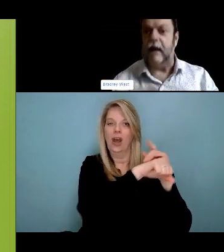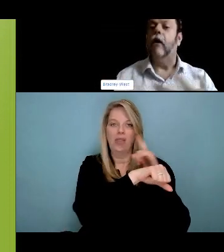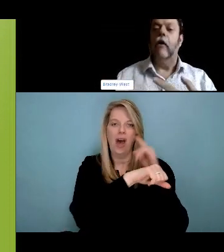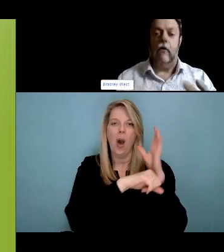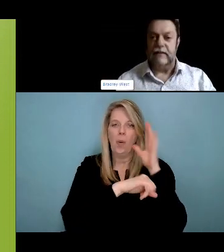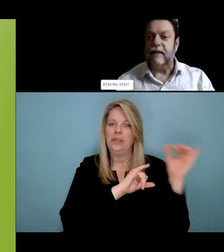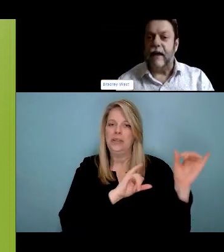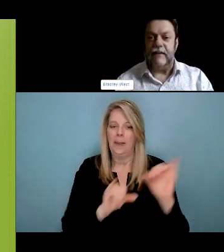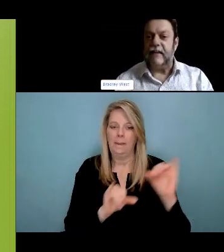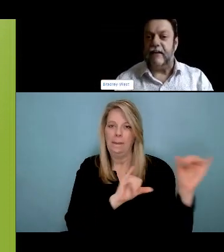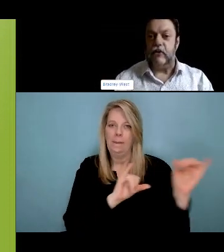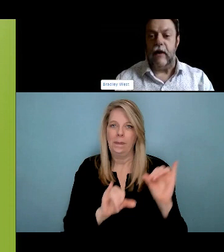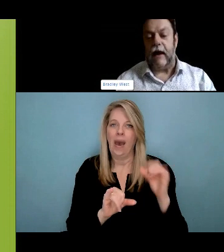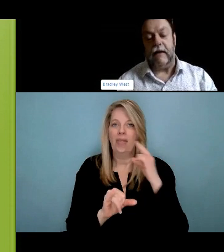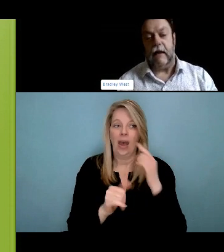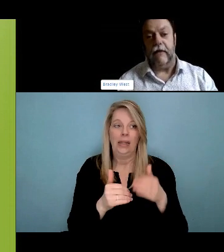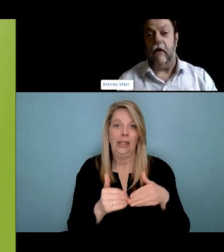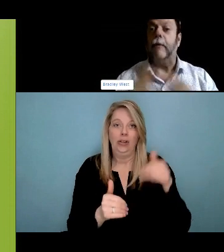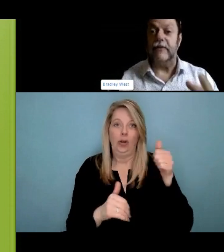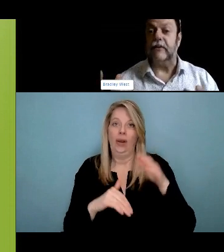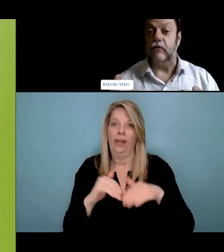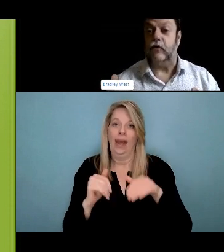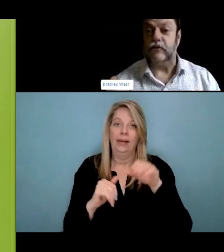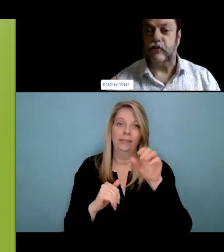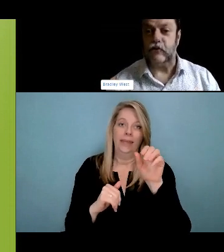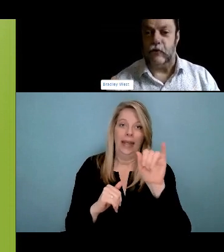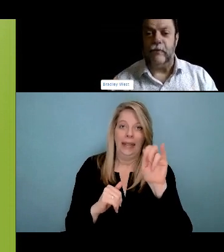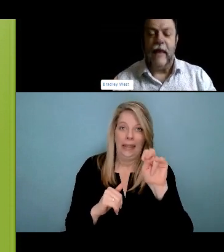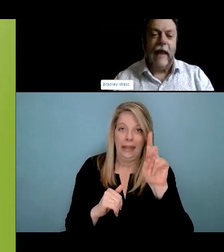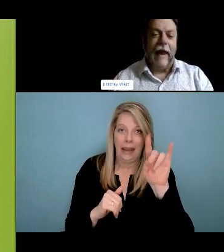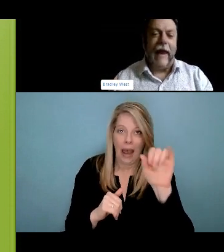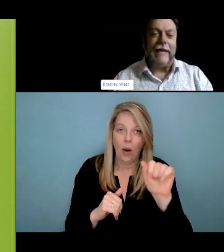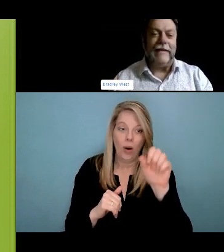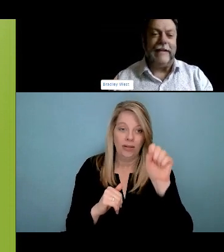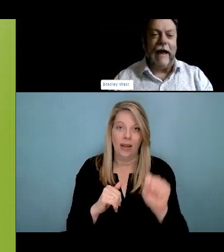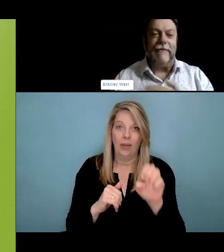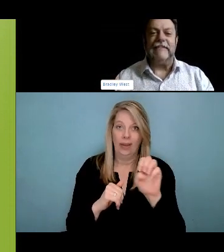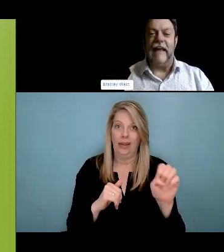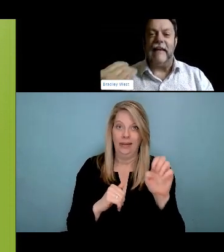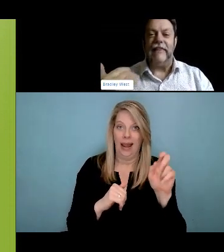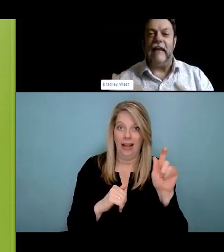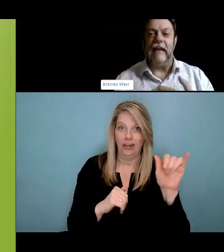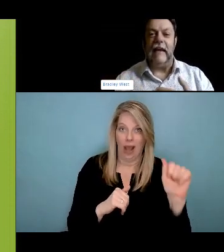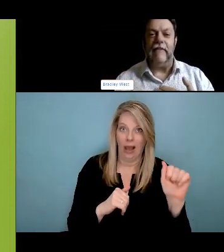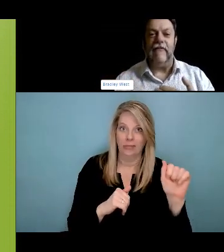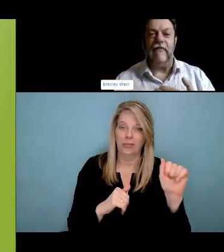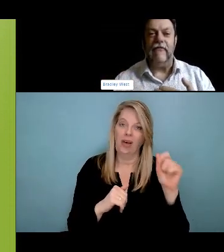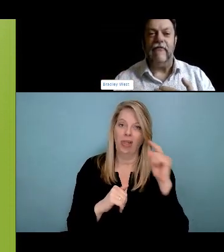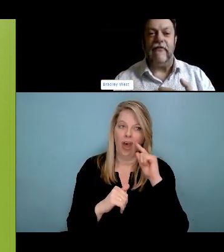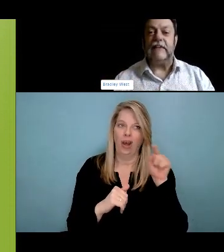important. For them to acknowledge who they are. And where they come from because it's